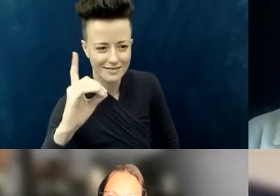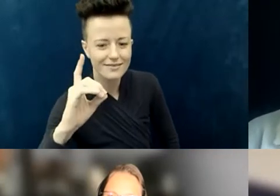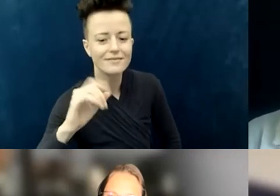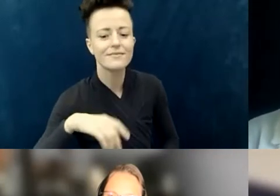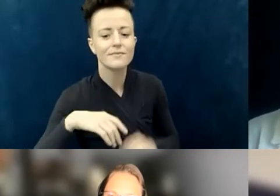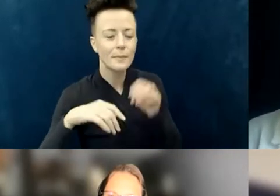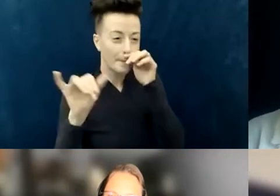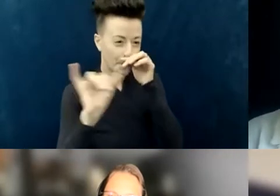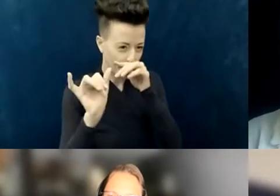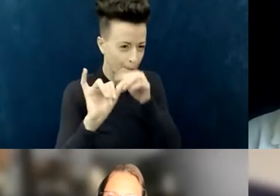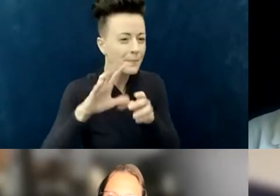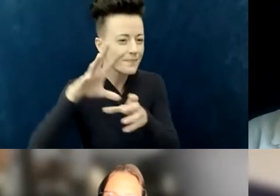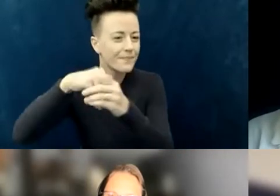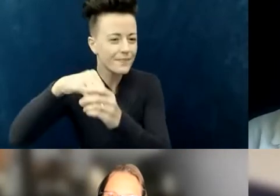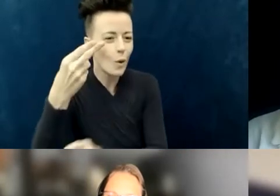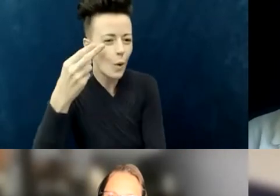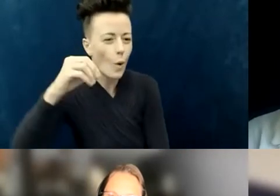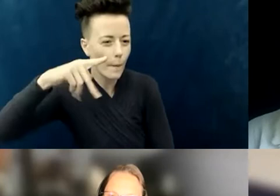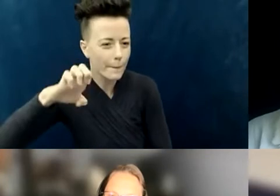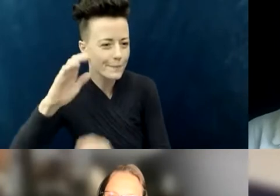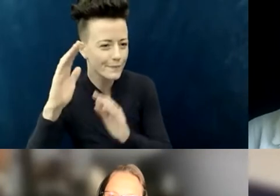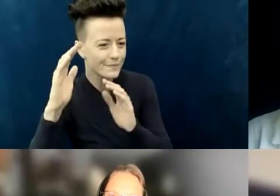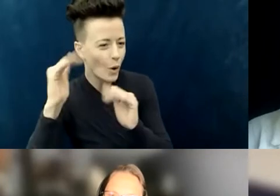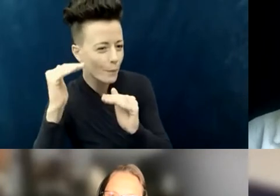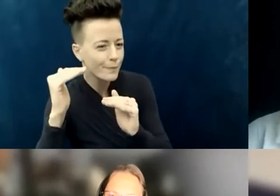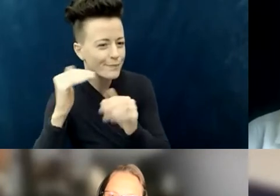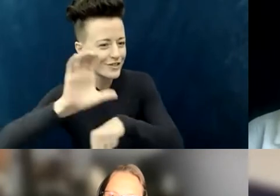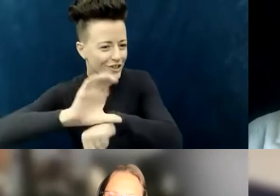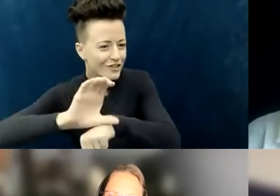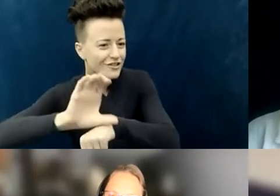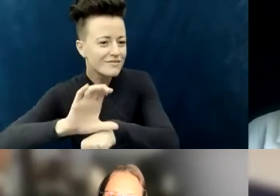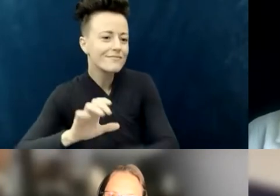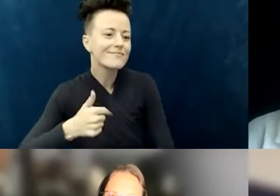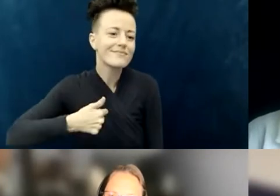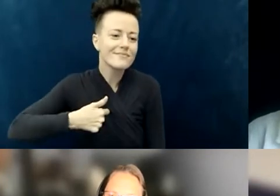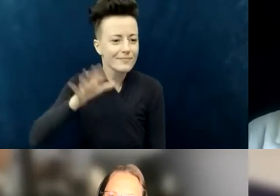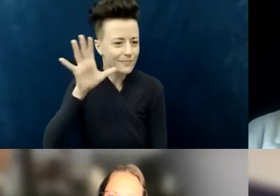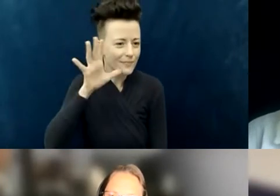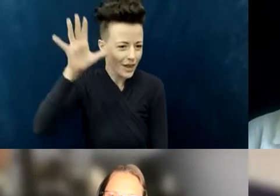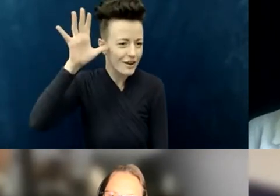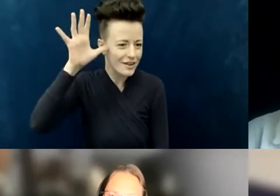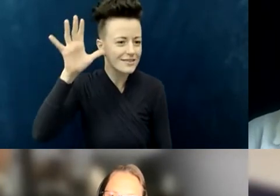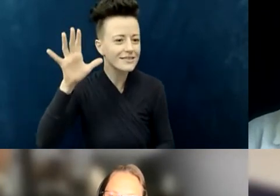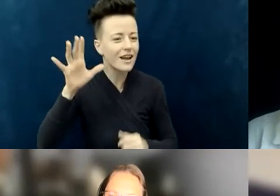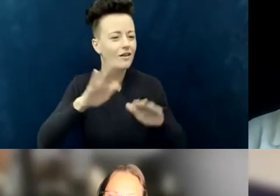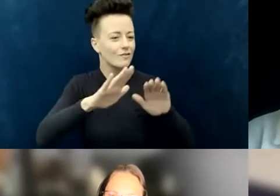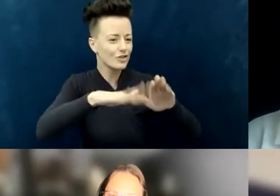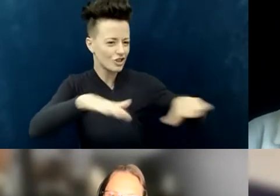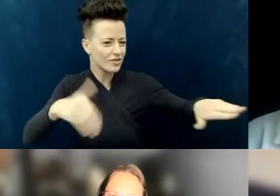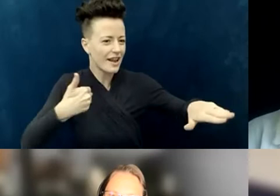I've been a parent of children who had special needs. It became my vocation to work particularly...